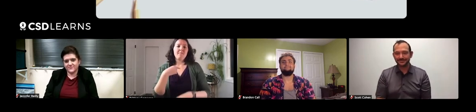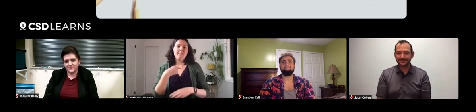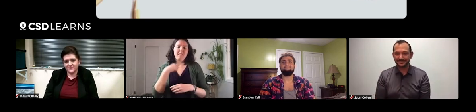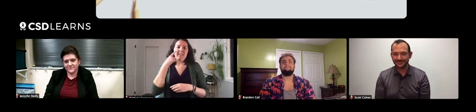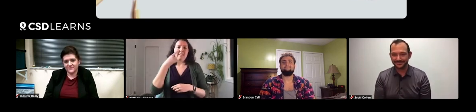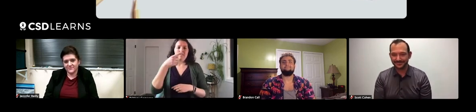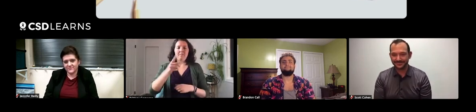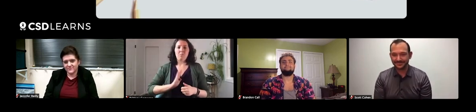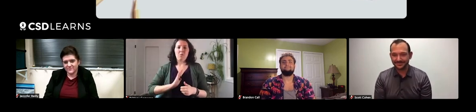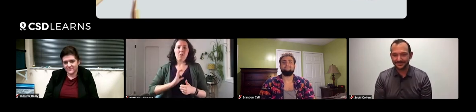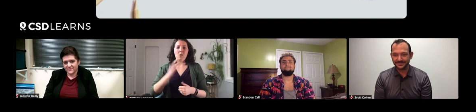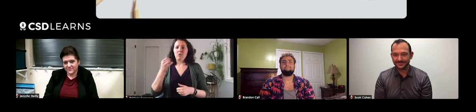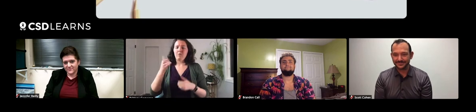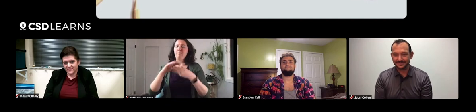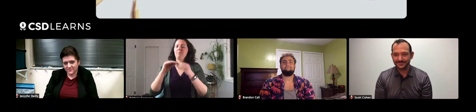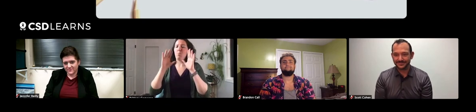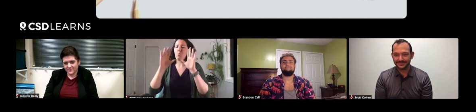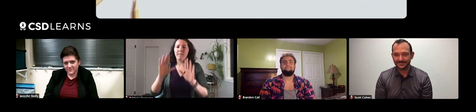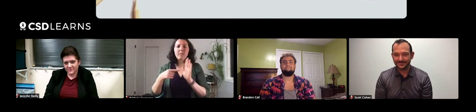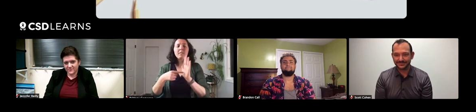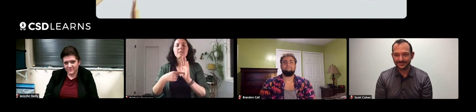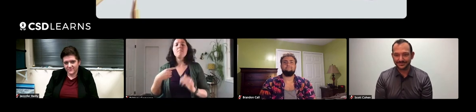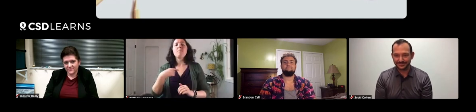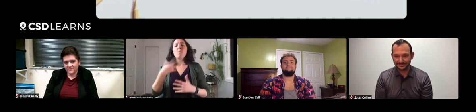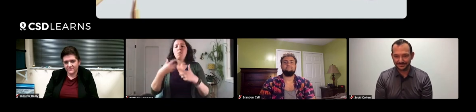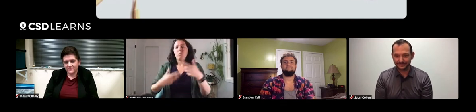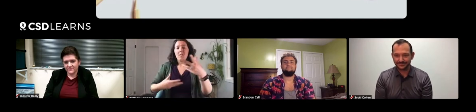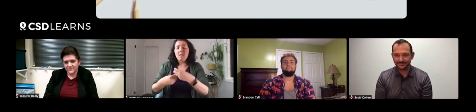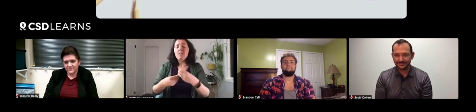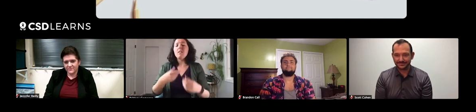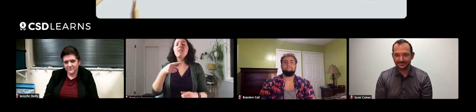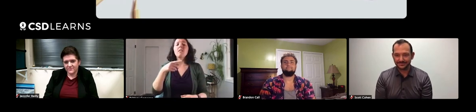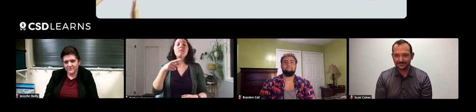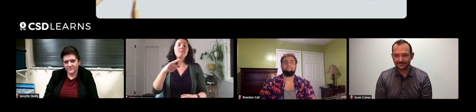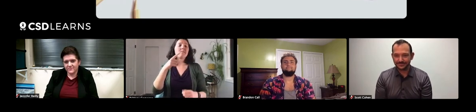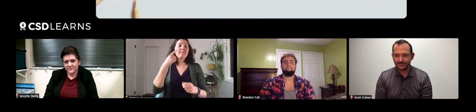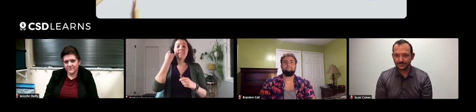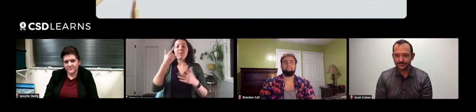I think Brandon and Jennifer gave some wonderful examples. I want to add to that.